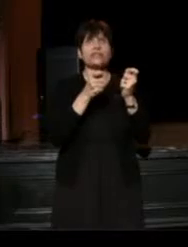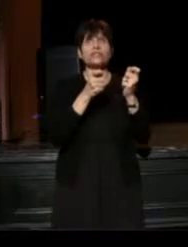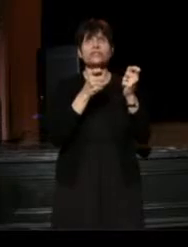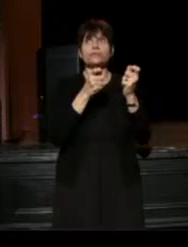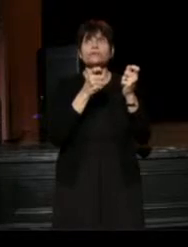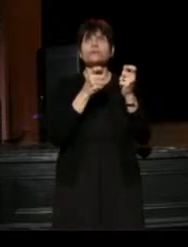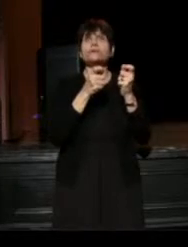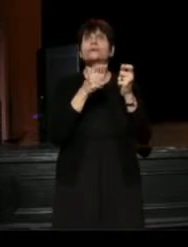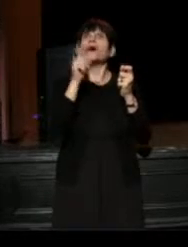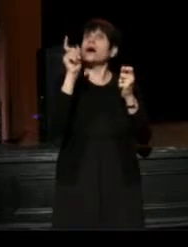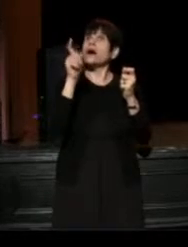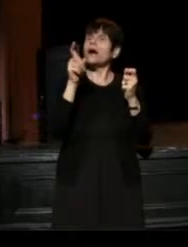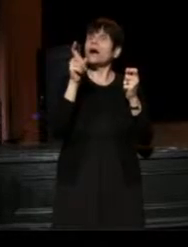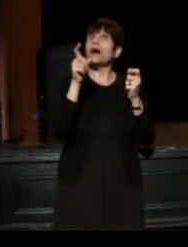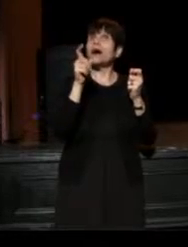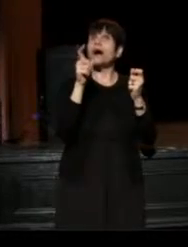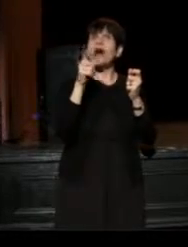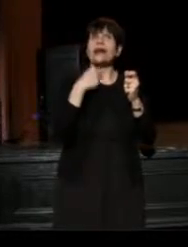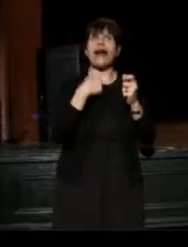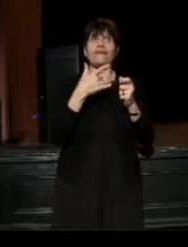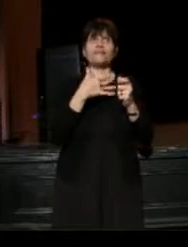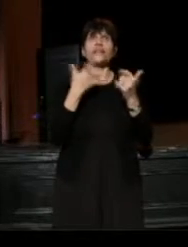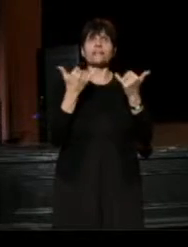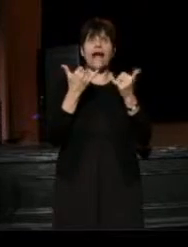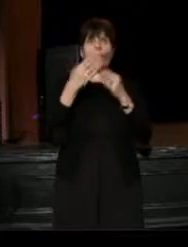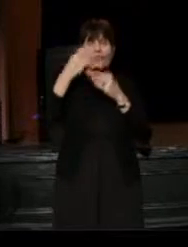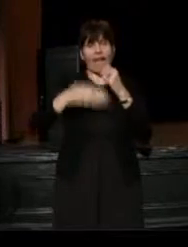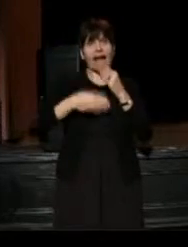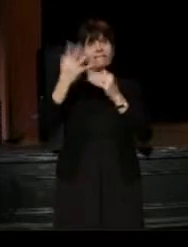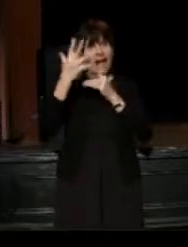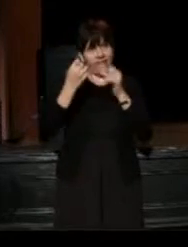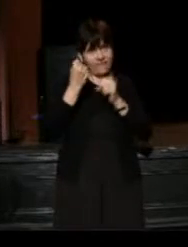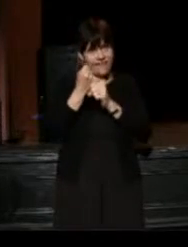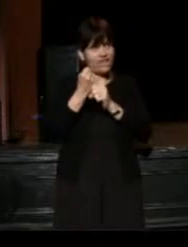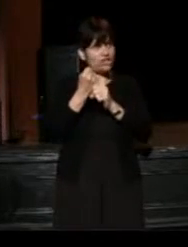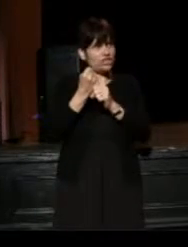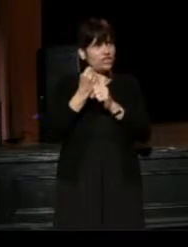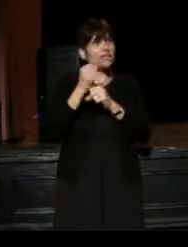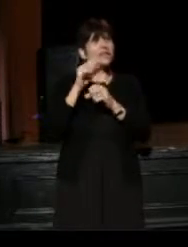We have, and I feel now at the end of five years going into our centennial season,